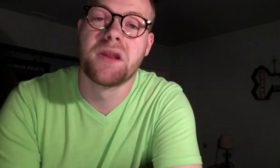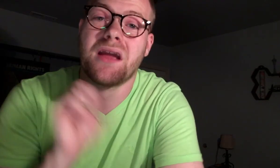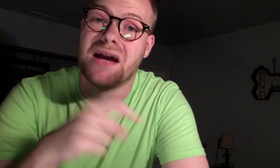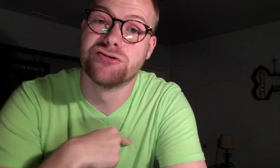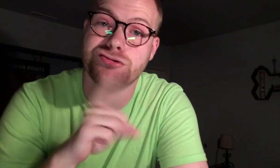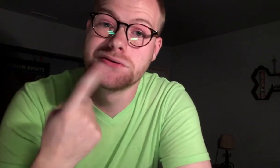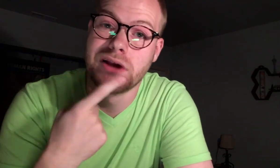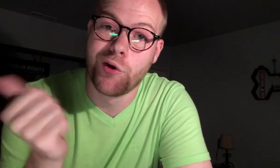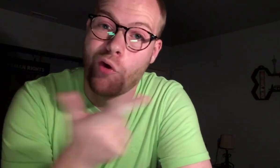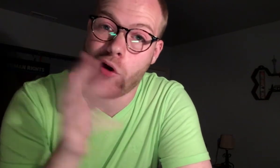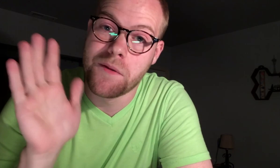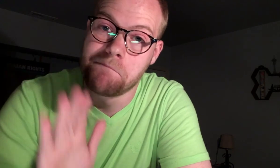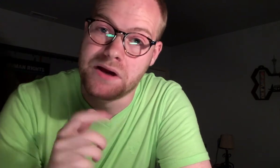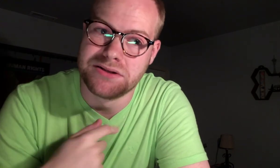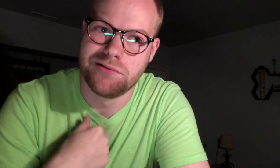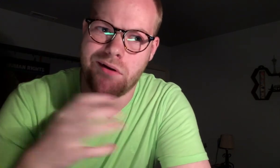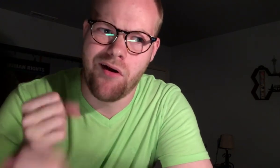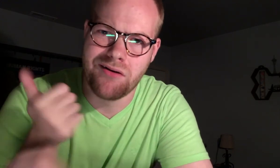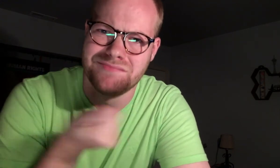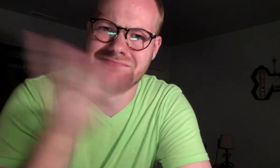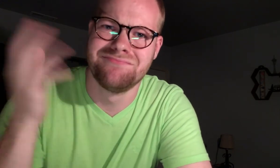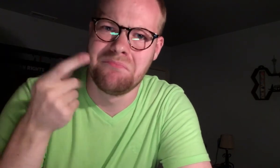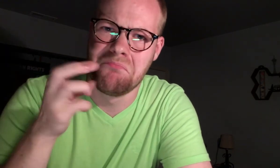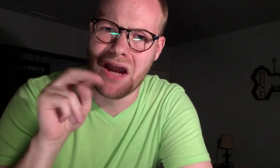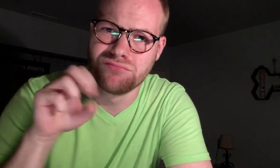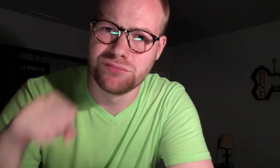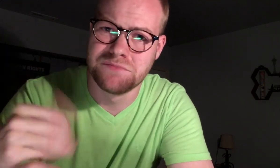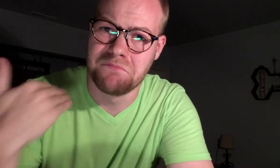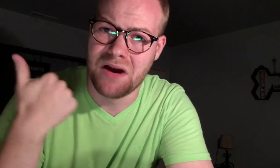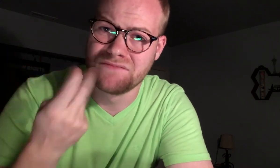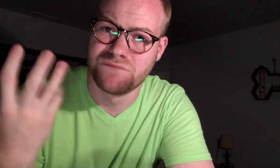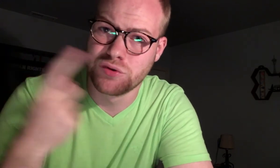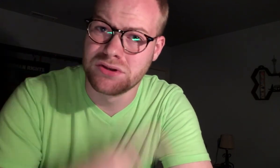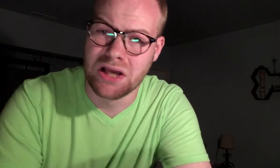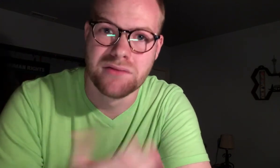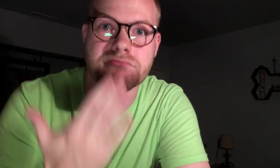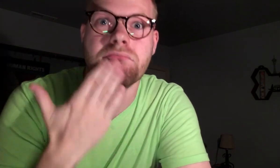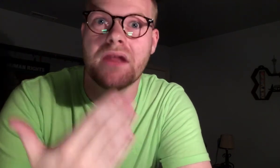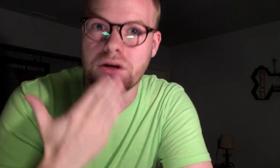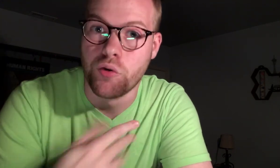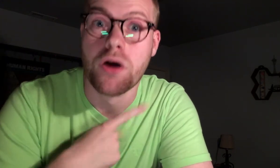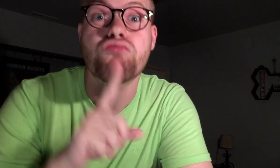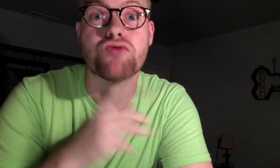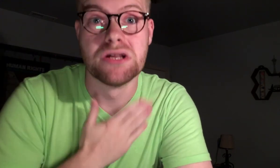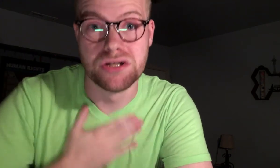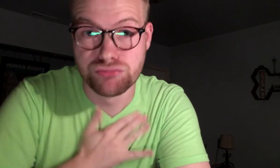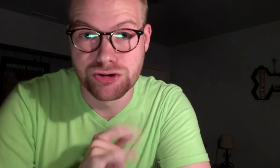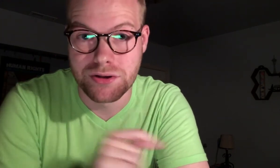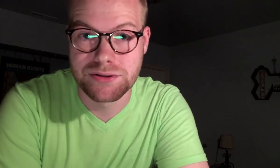Can I just say you're all amazing? I got several Patrons in the past few days! Thank you, I really appreciate it!